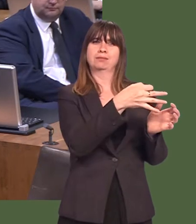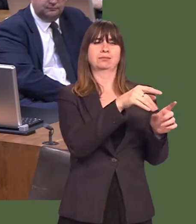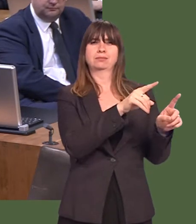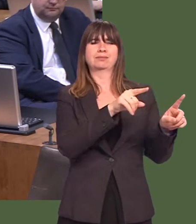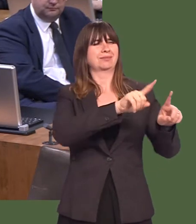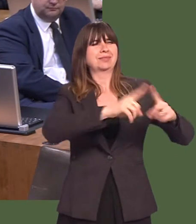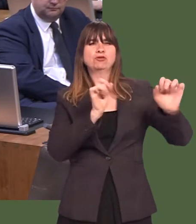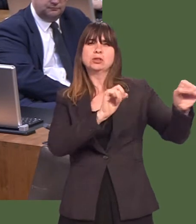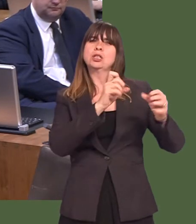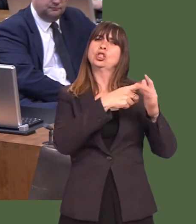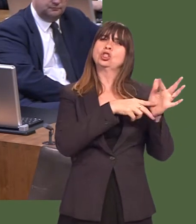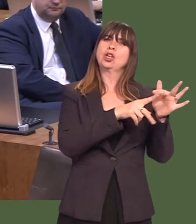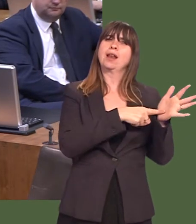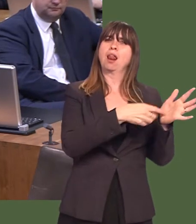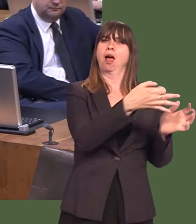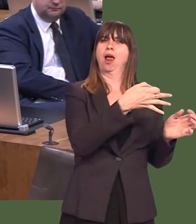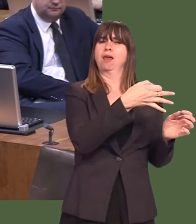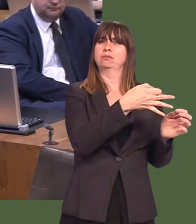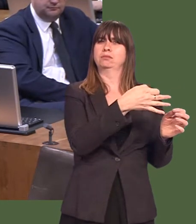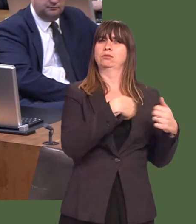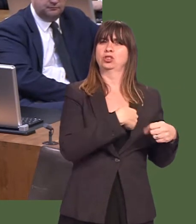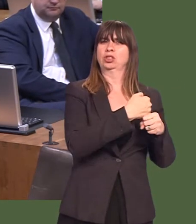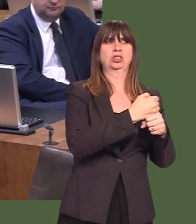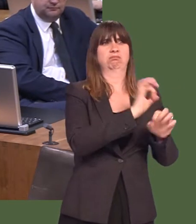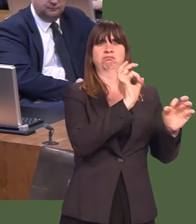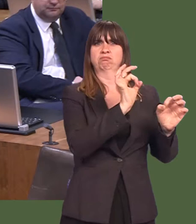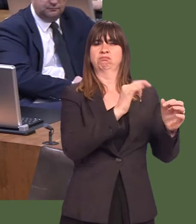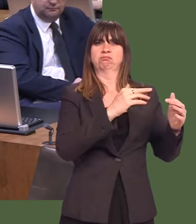We have a very different model; the Channel Islands donít have, for example, a health